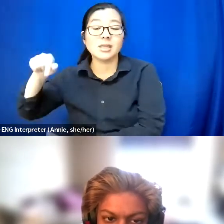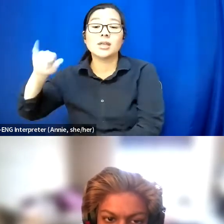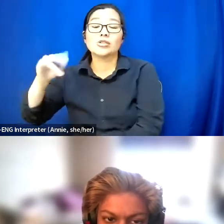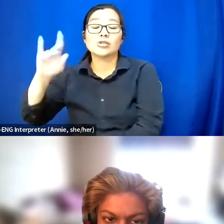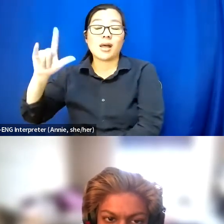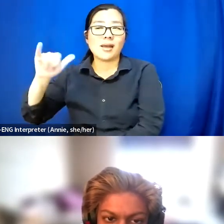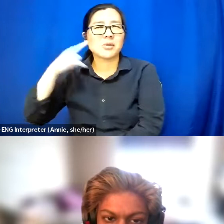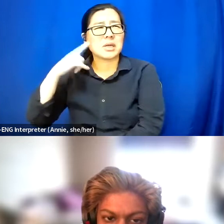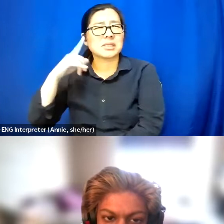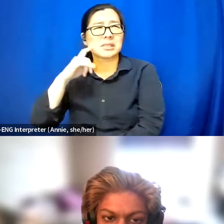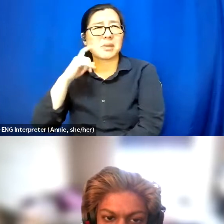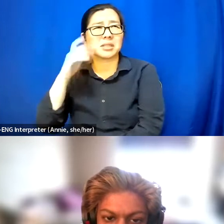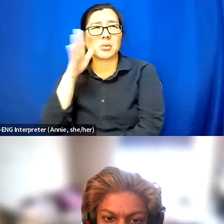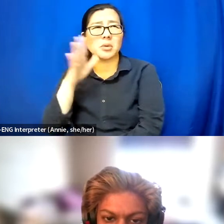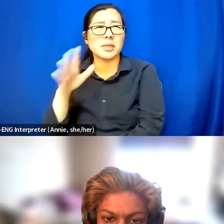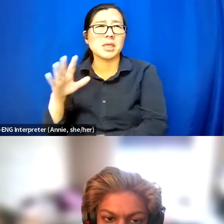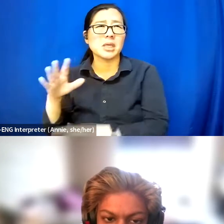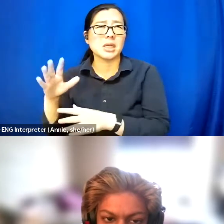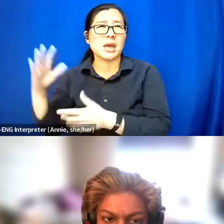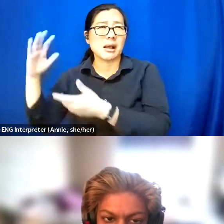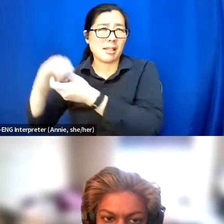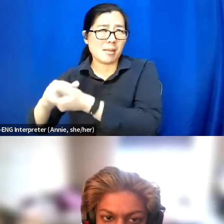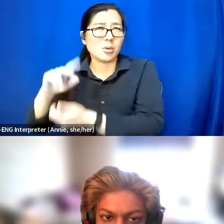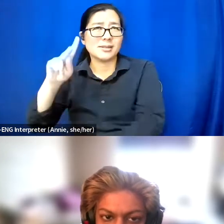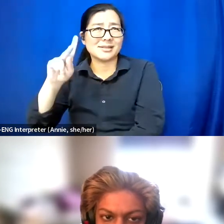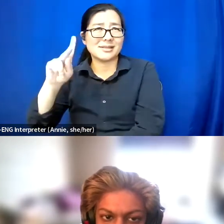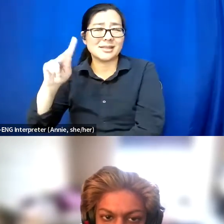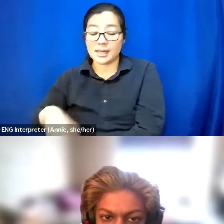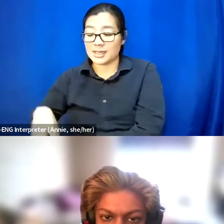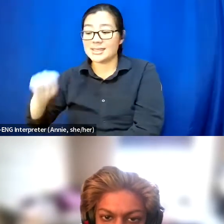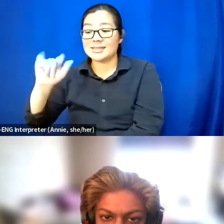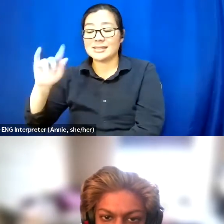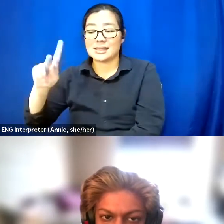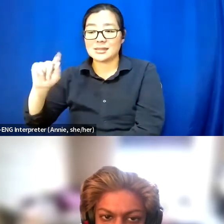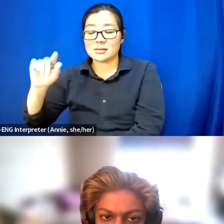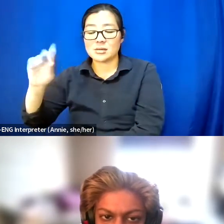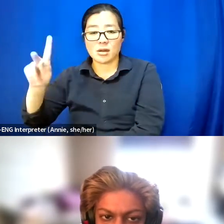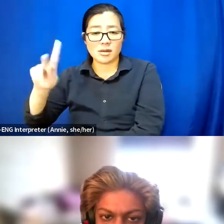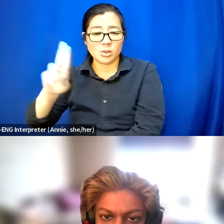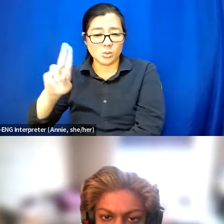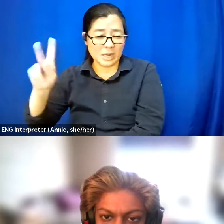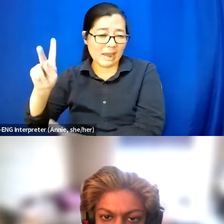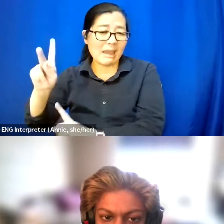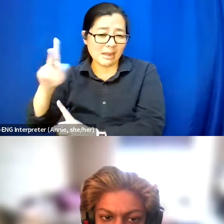in collaboration with TikTok UK as well for that. So there's various different things going on.